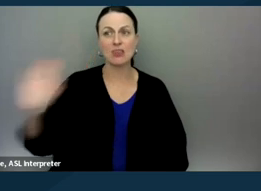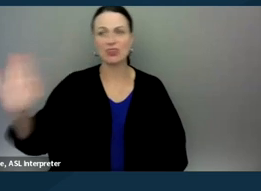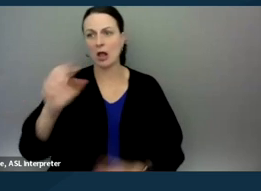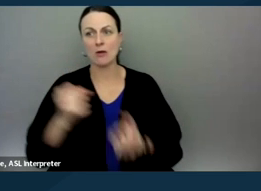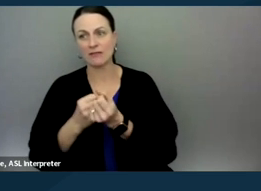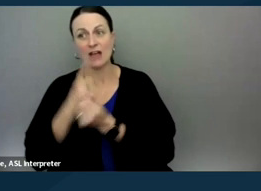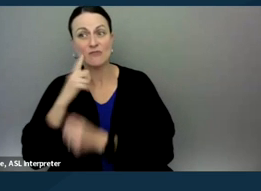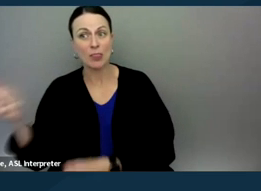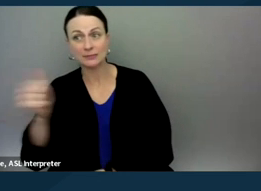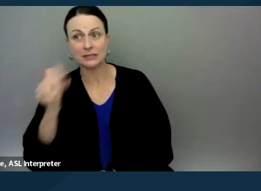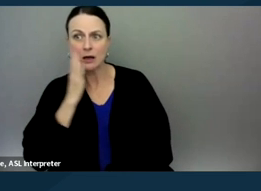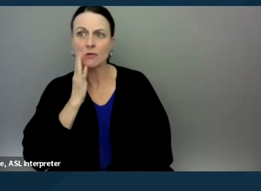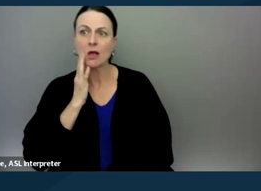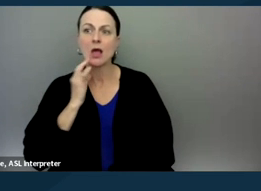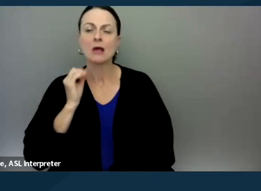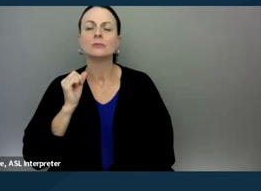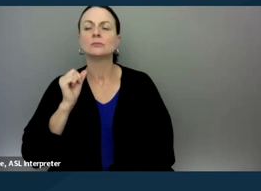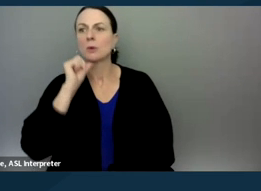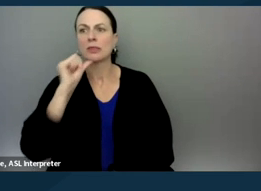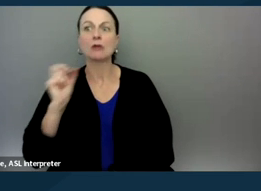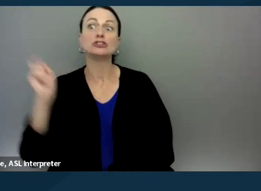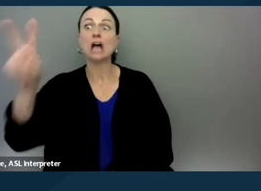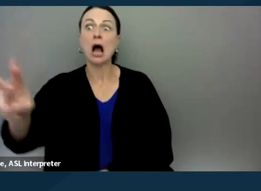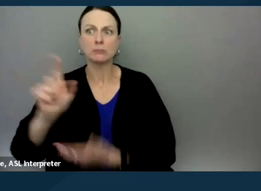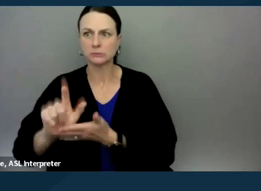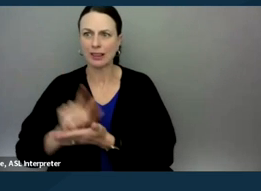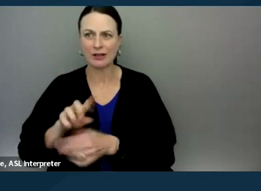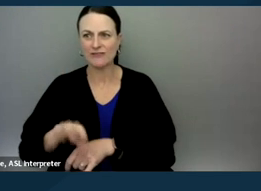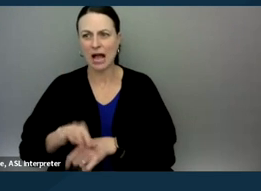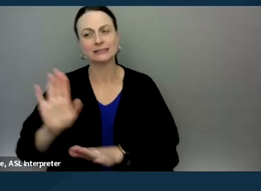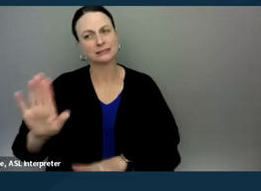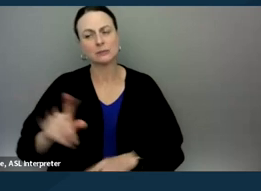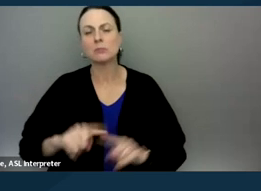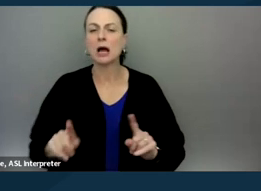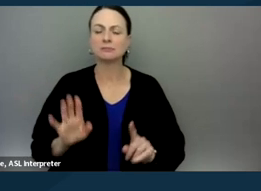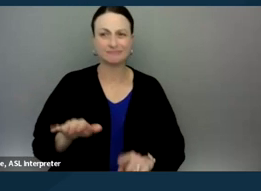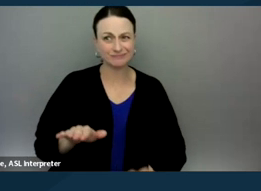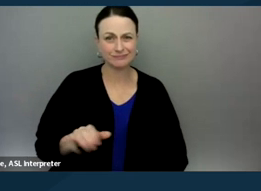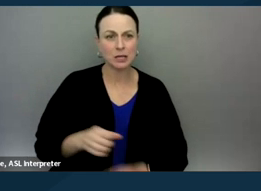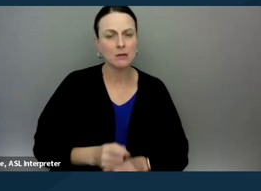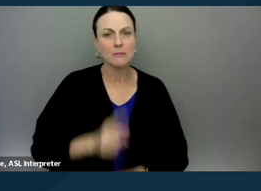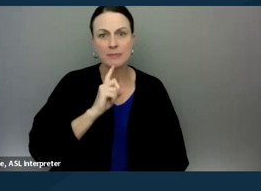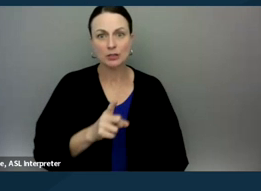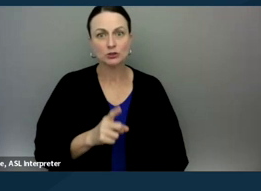in the future without crossing over to legal advice. Before we do that, we just wanna, you know, make sure that